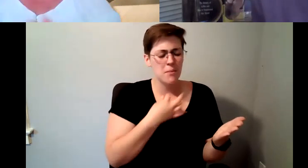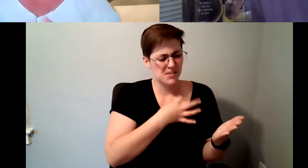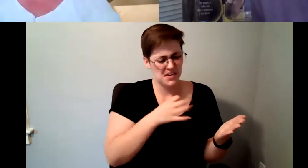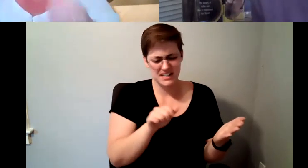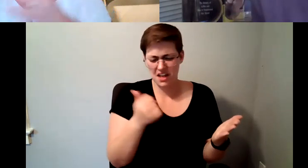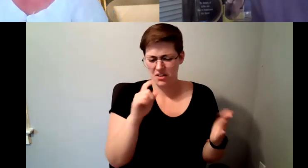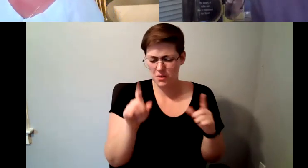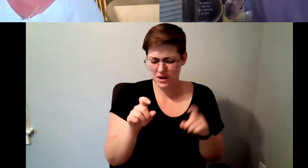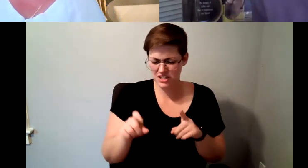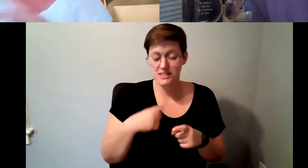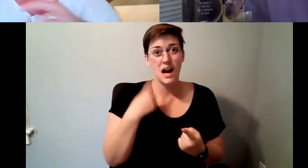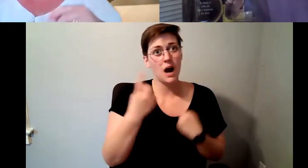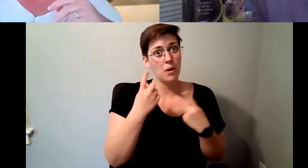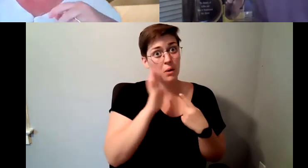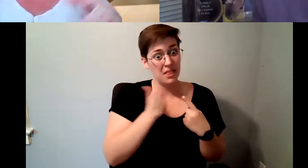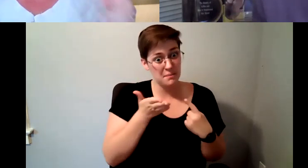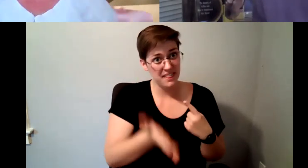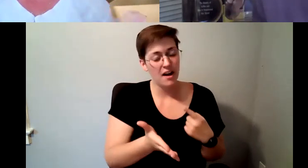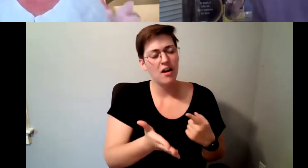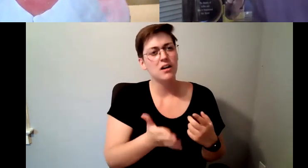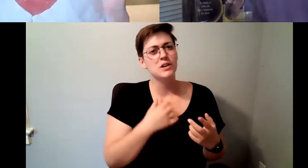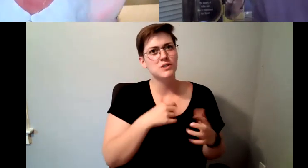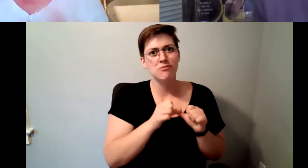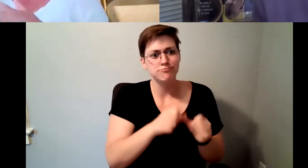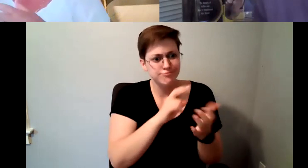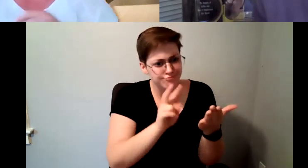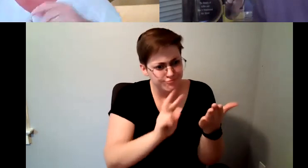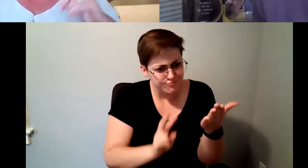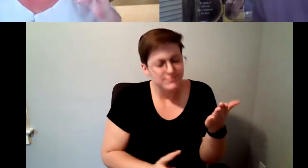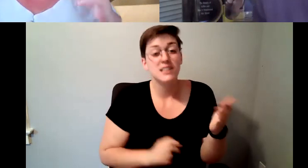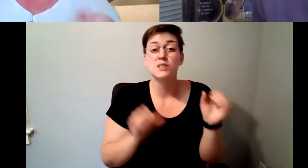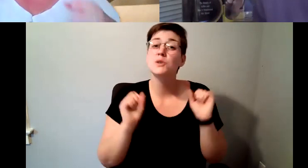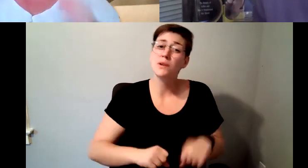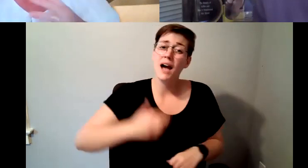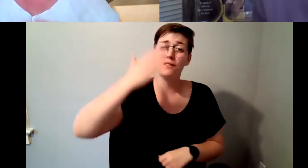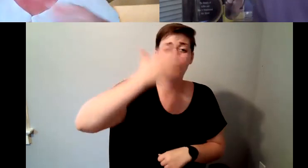in there and they are, and so you can read it from front to back, but it was just so